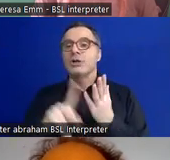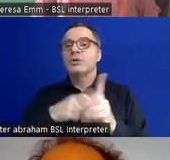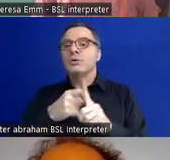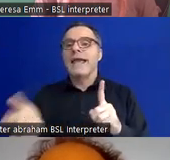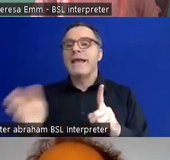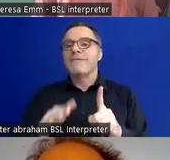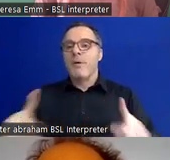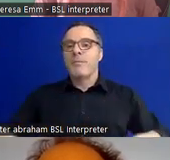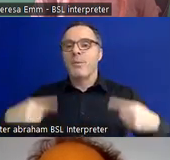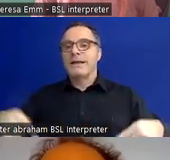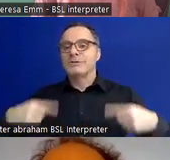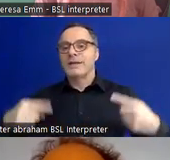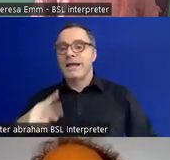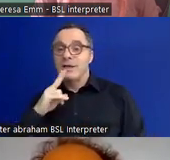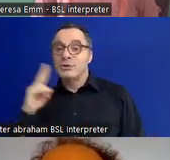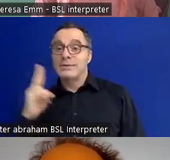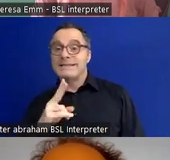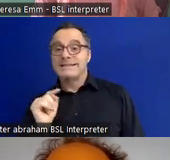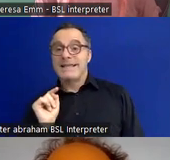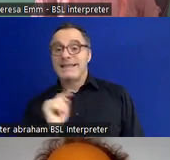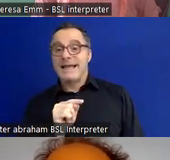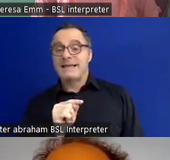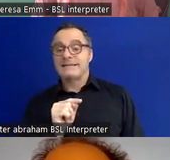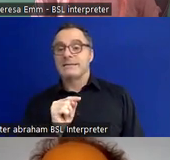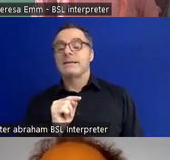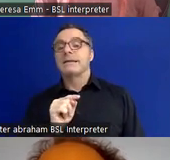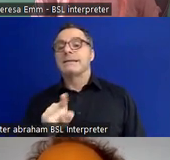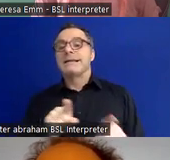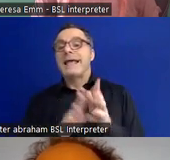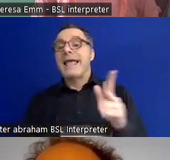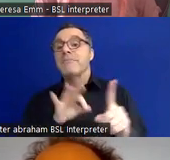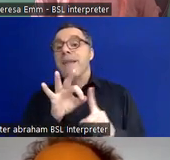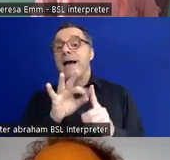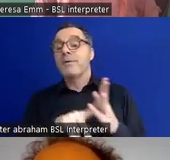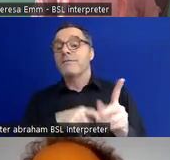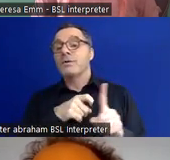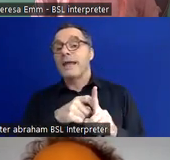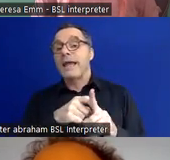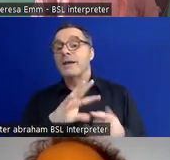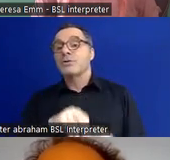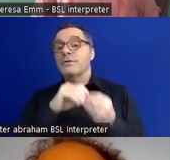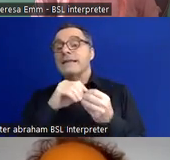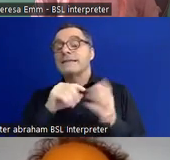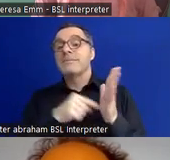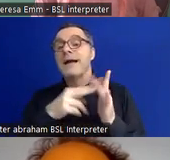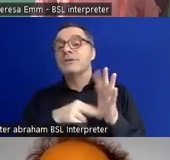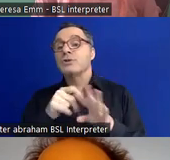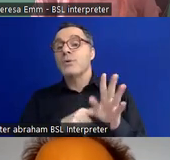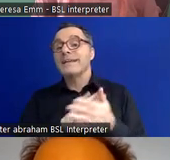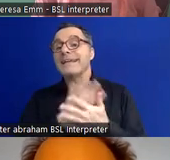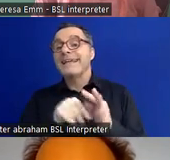in the section which was a map of Great Britain created by Tony Heaton out of old NHS wheelchairs,